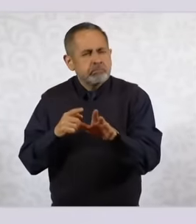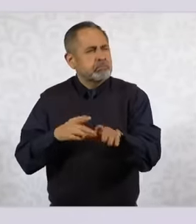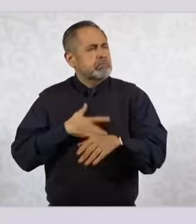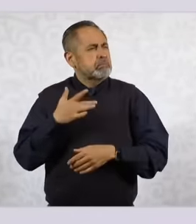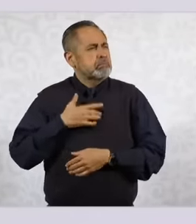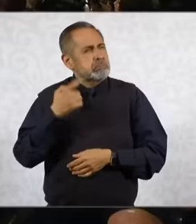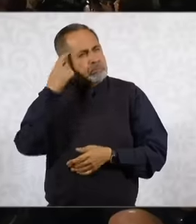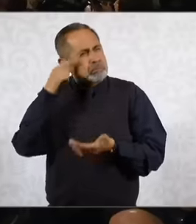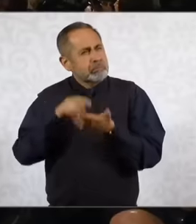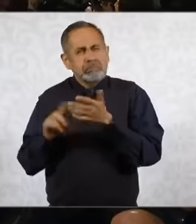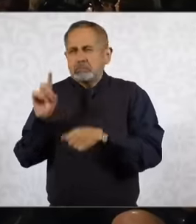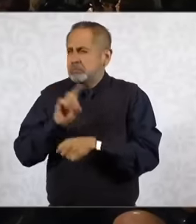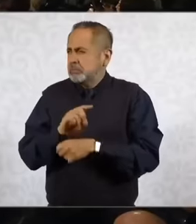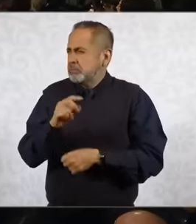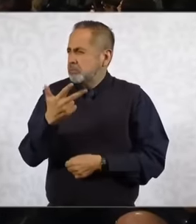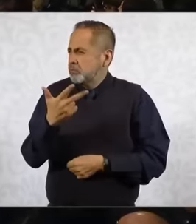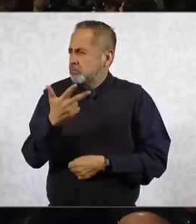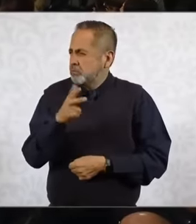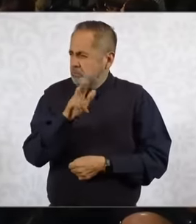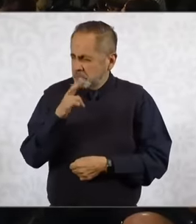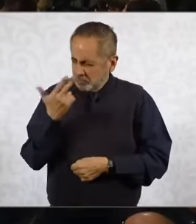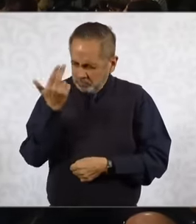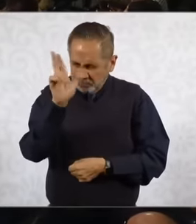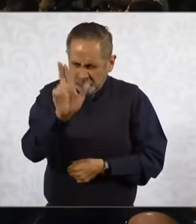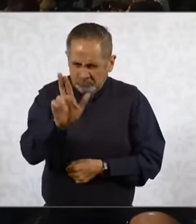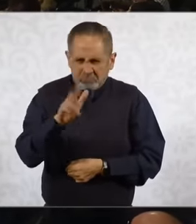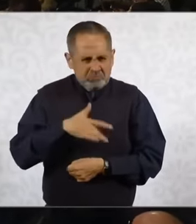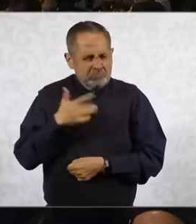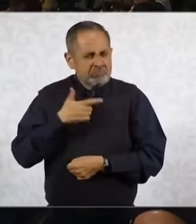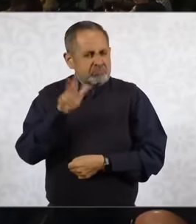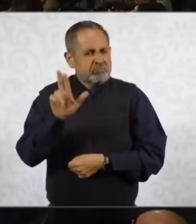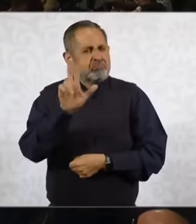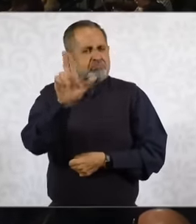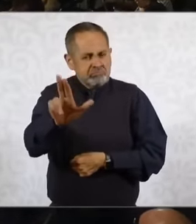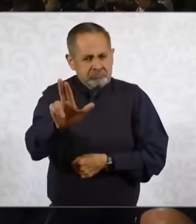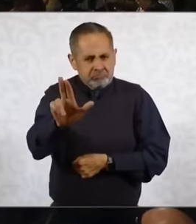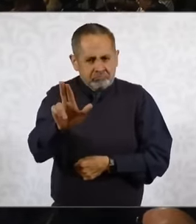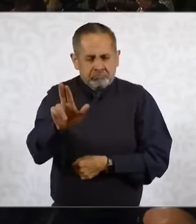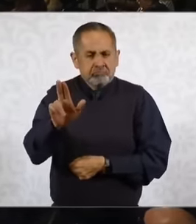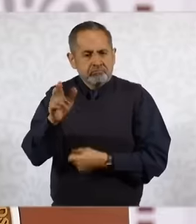I think it is eight on Tuesday not next week we are going to present the national